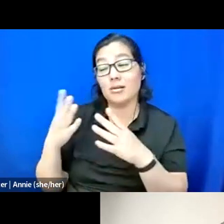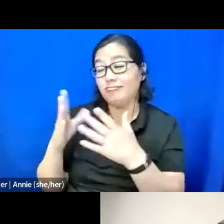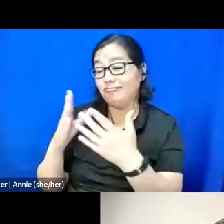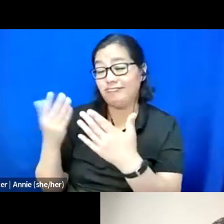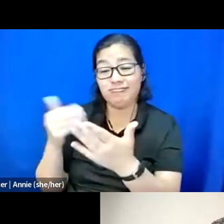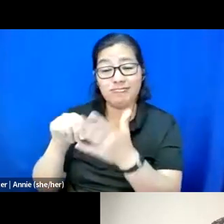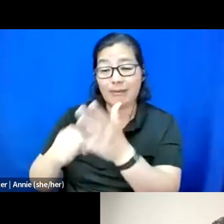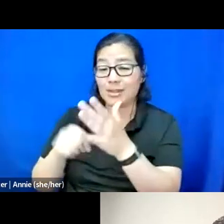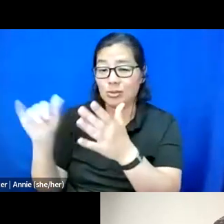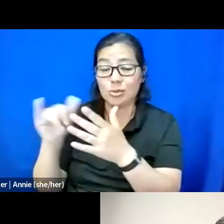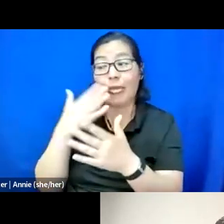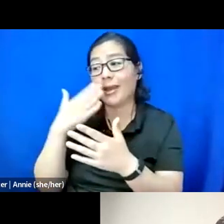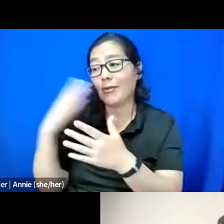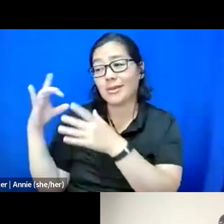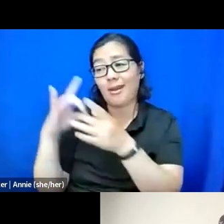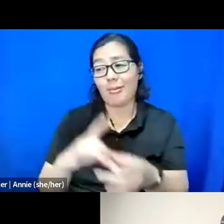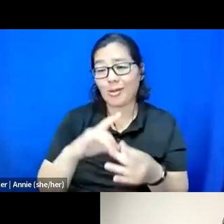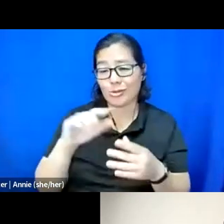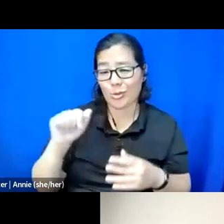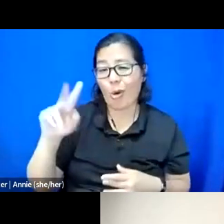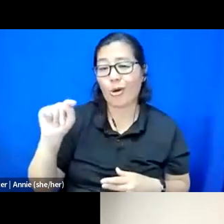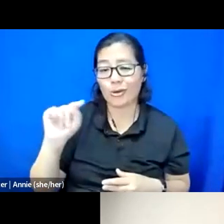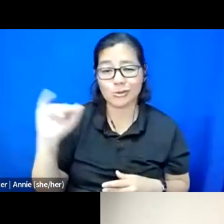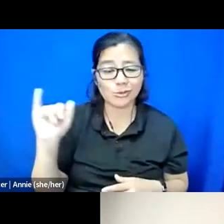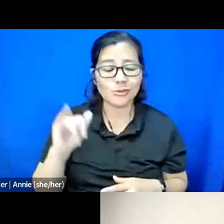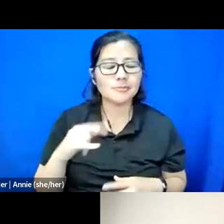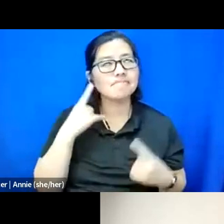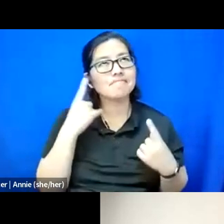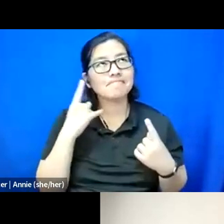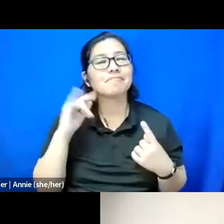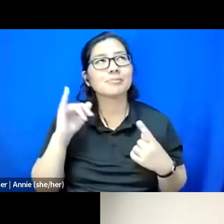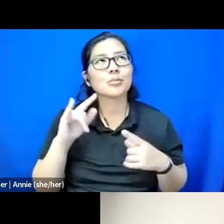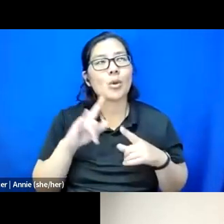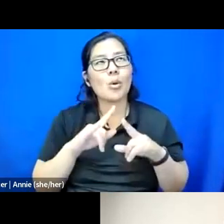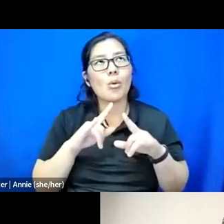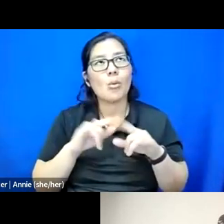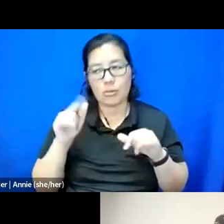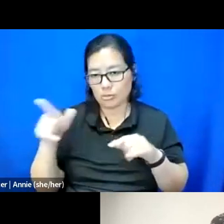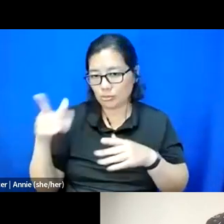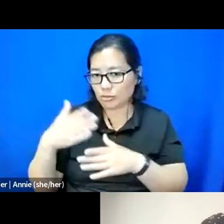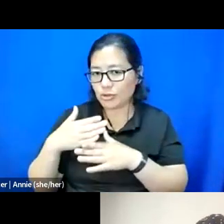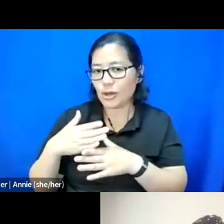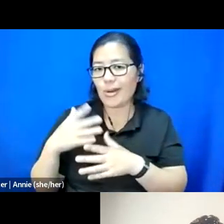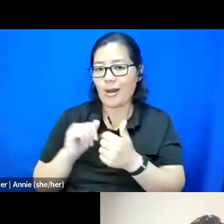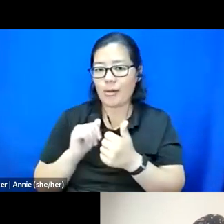art piece as well because I was just thinking as you were sharing about how that interfaces with your work as a filmmaker.